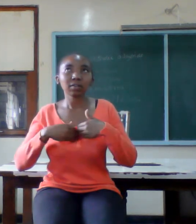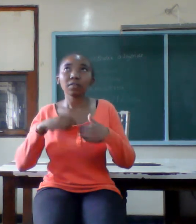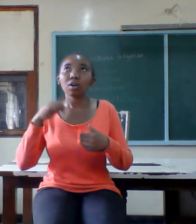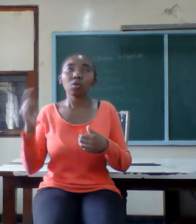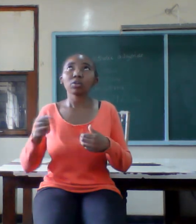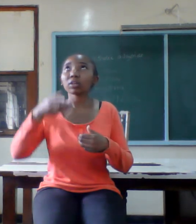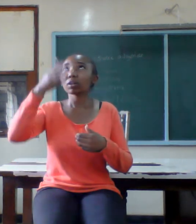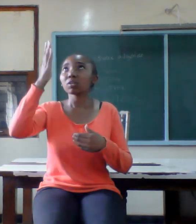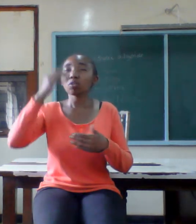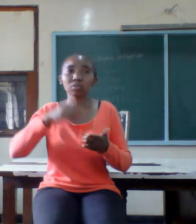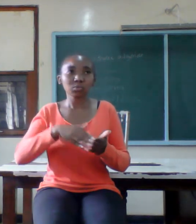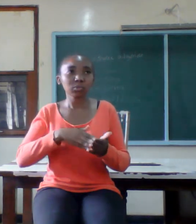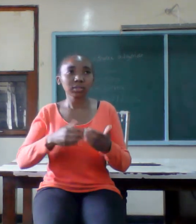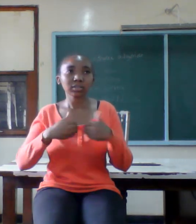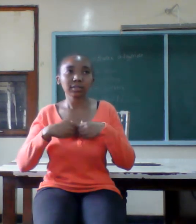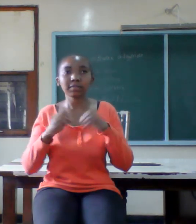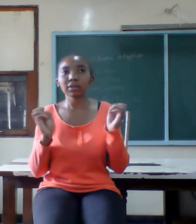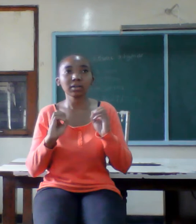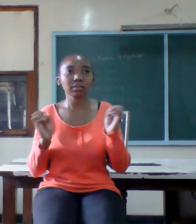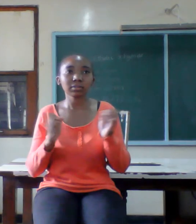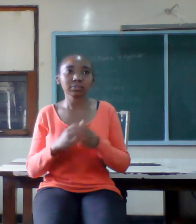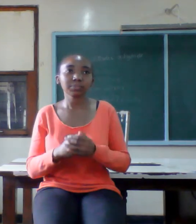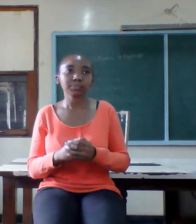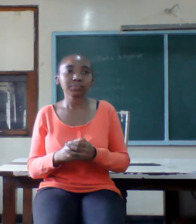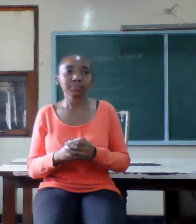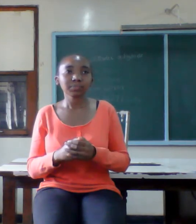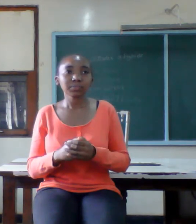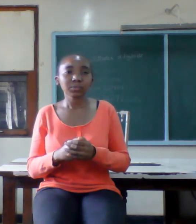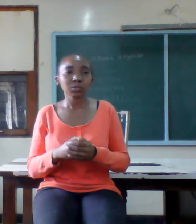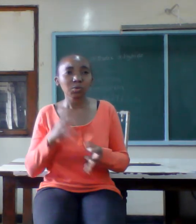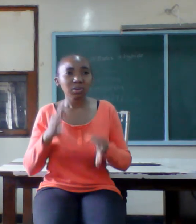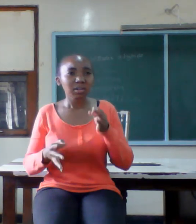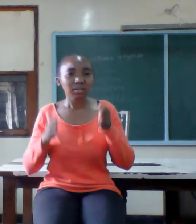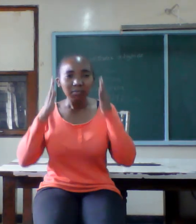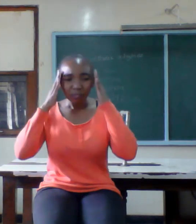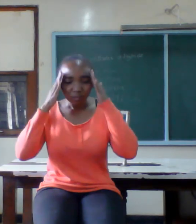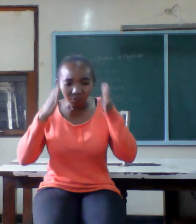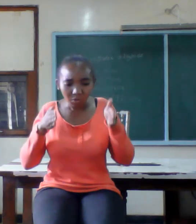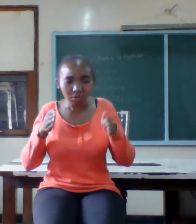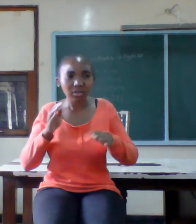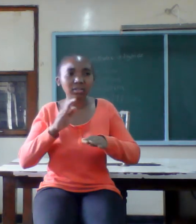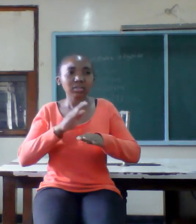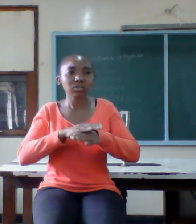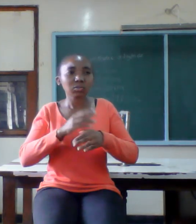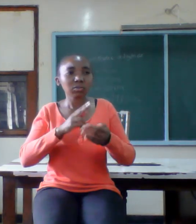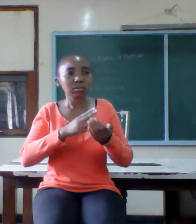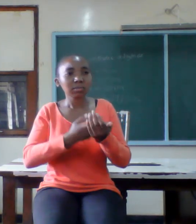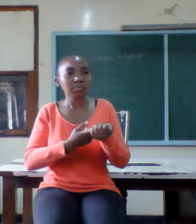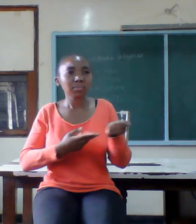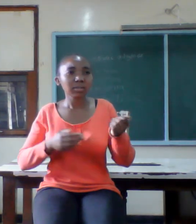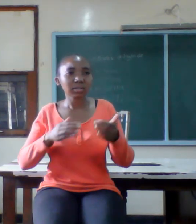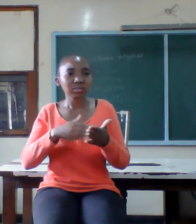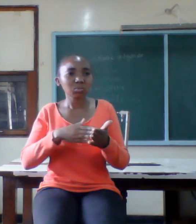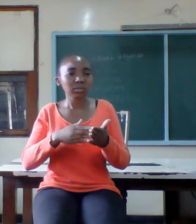weakness so if you focus on your spouse weakness you can't get the best out of his strength